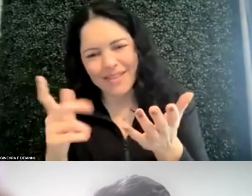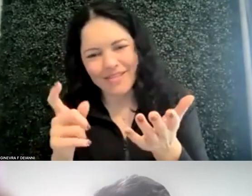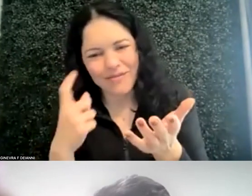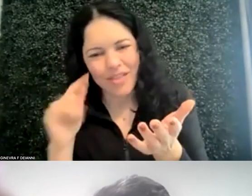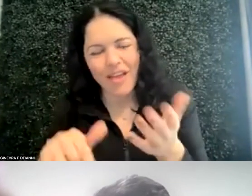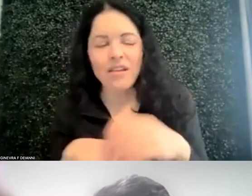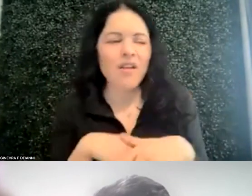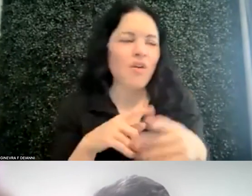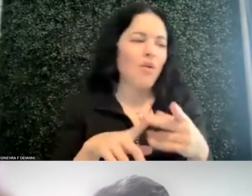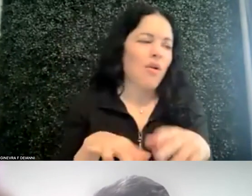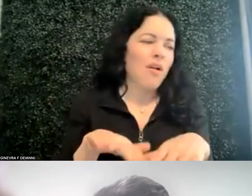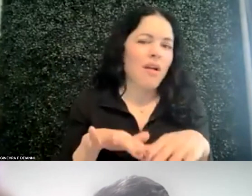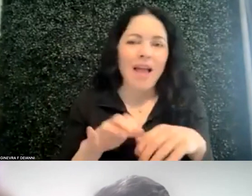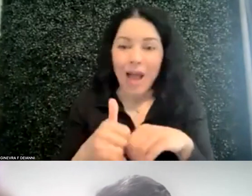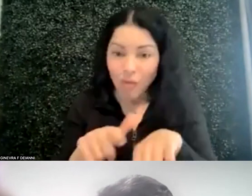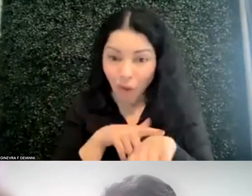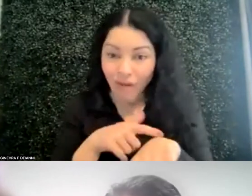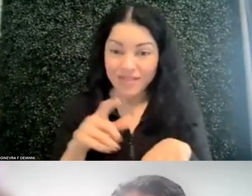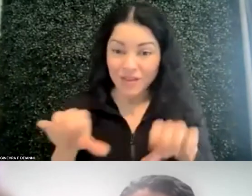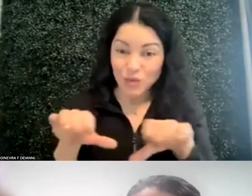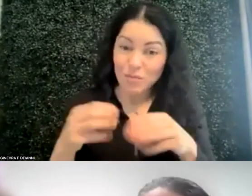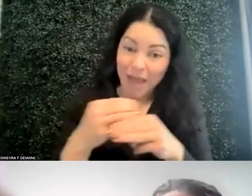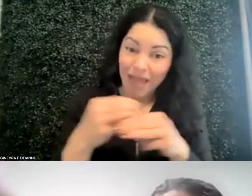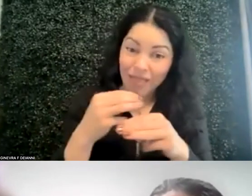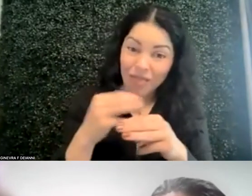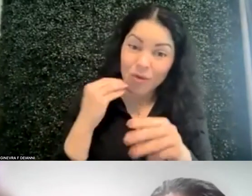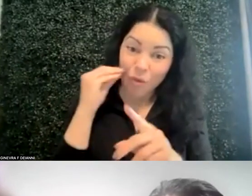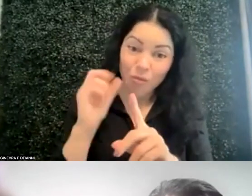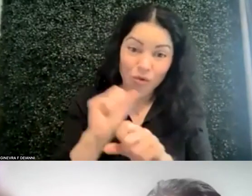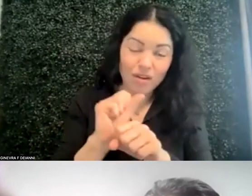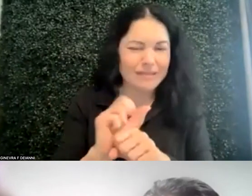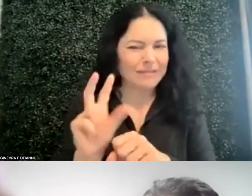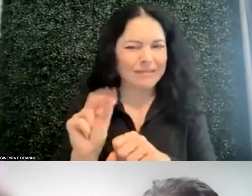think it's going to take them to do their math assignments. I may talk to them about starting